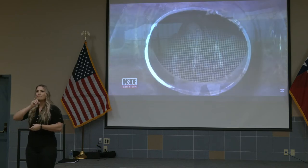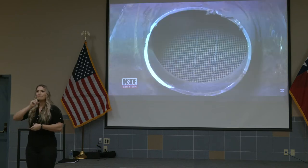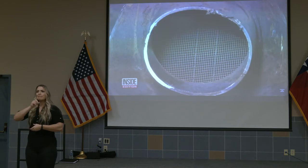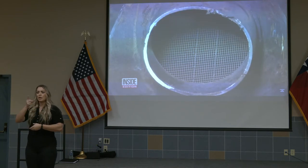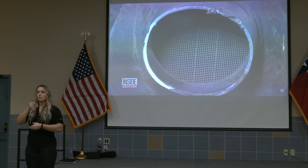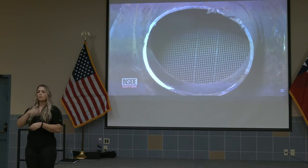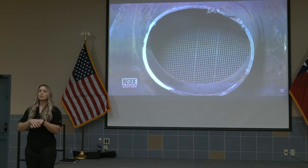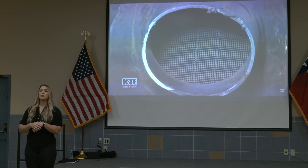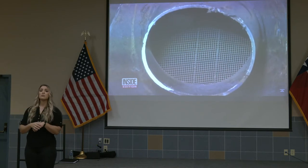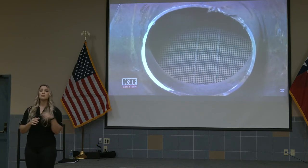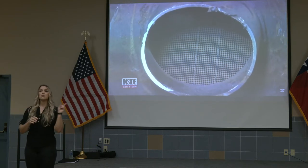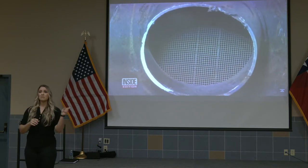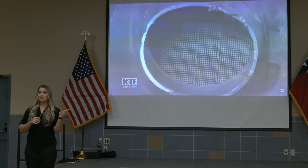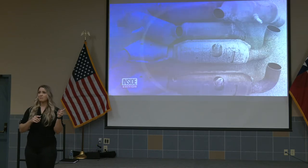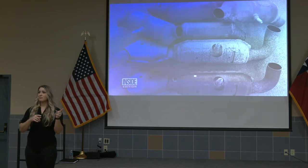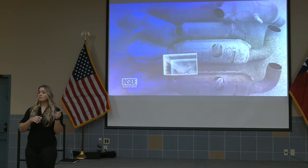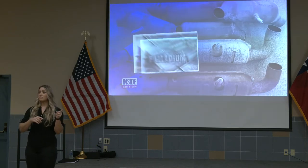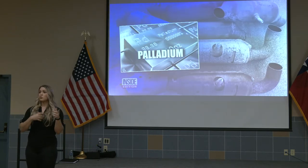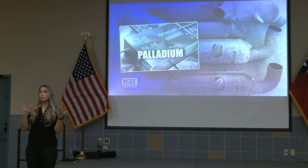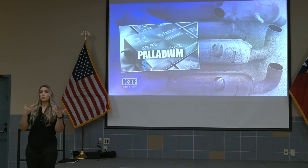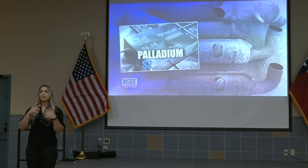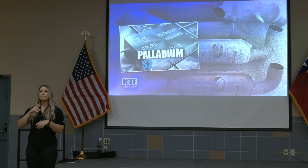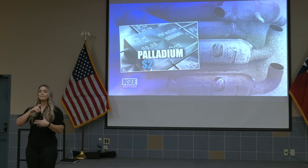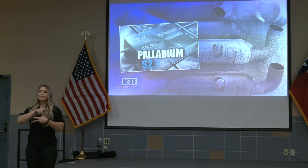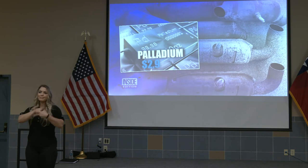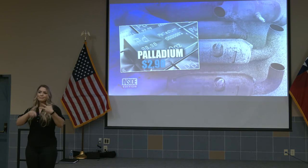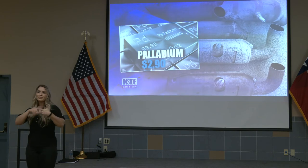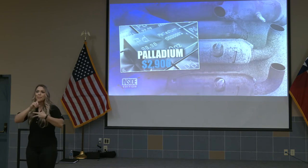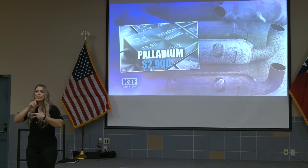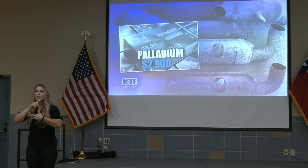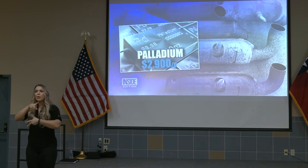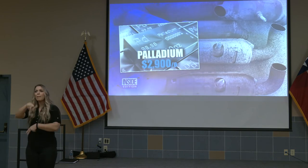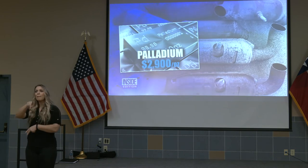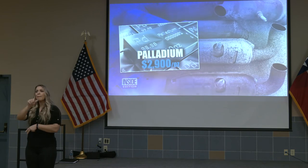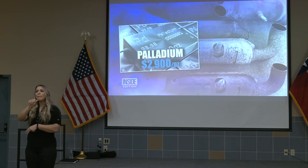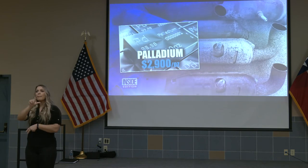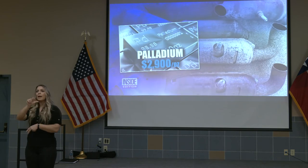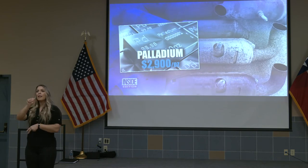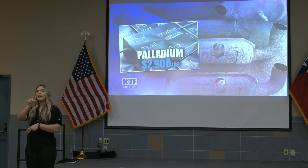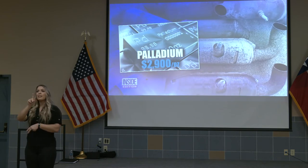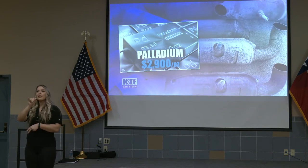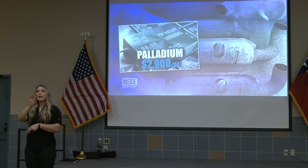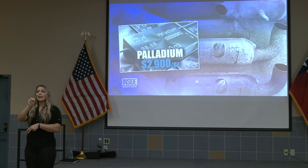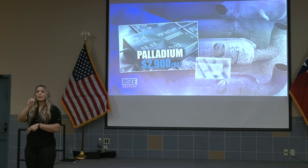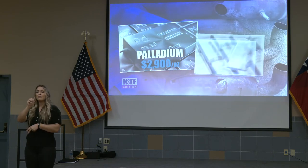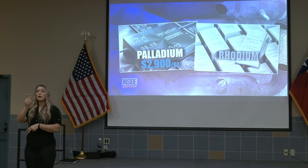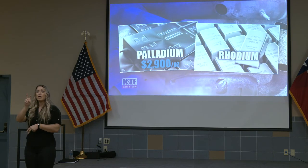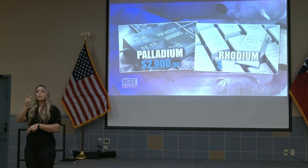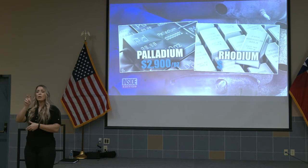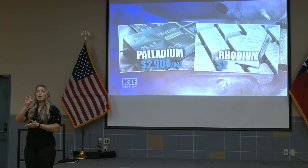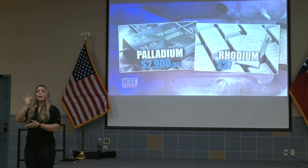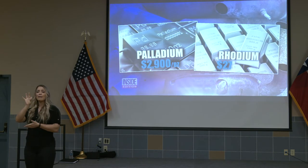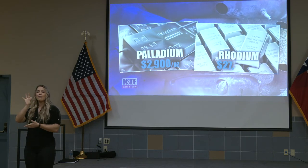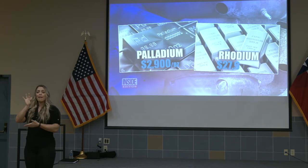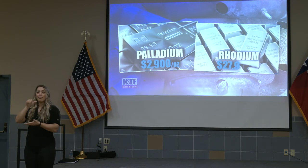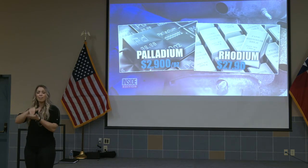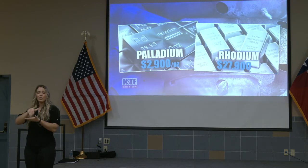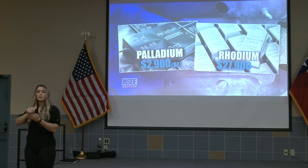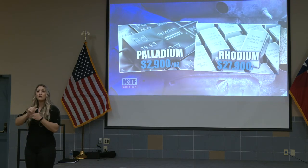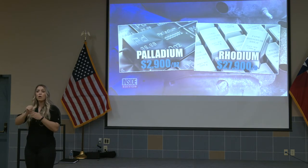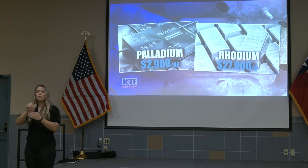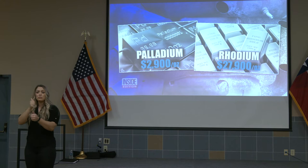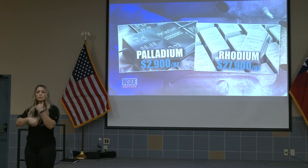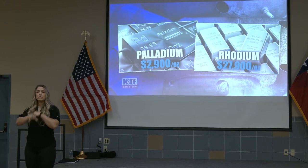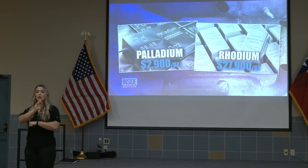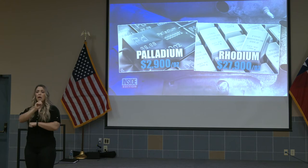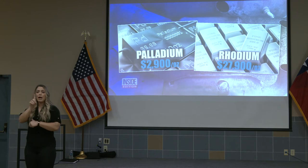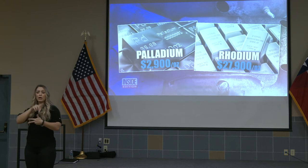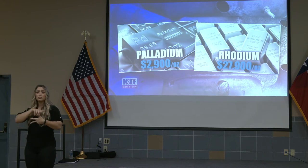Those precious items, palladium, $2,900 an ounce. Rhodium, $27,900 an ounce.